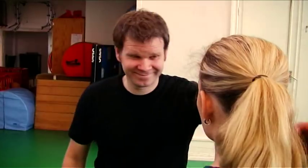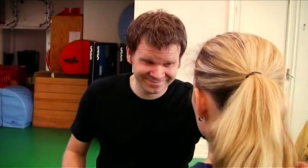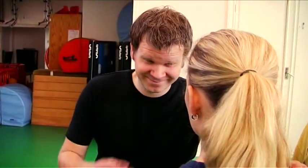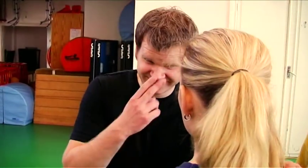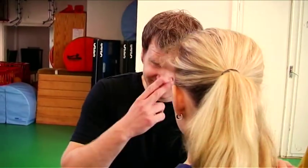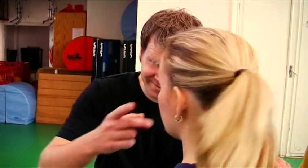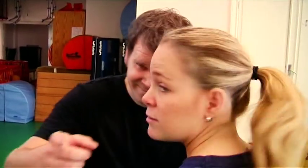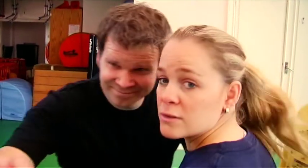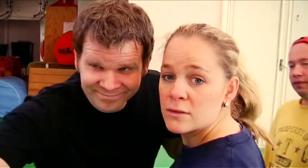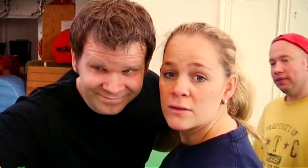Look there!